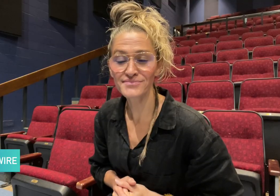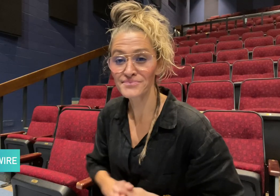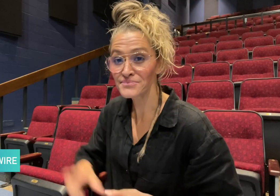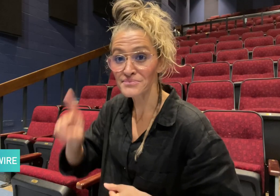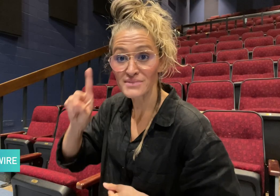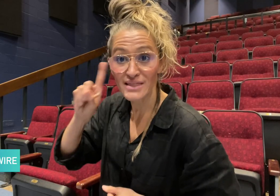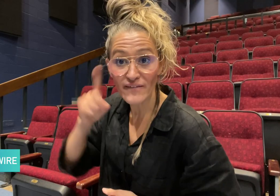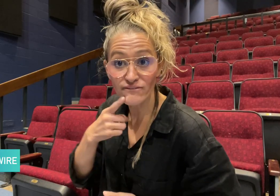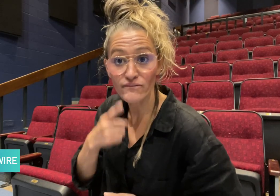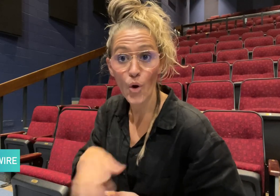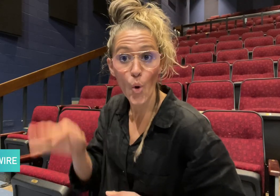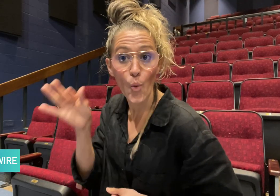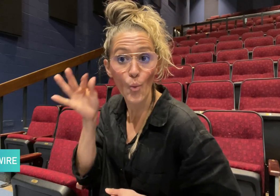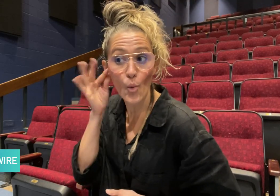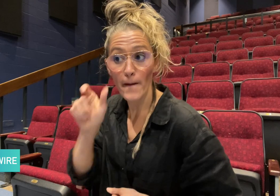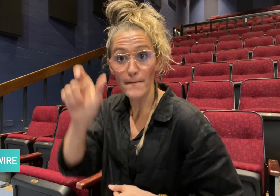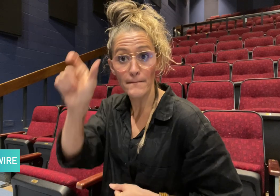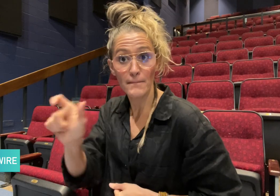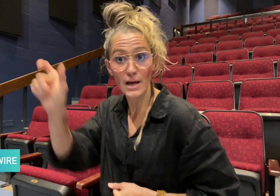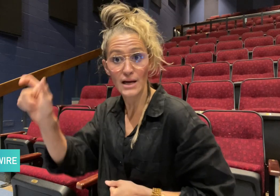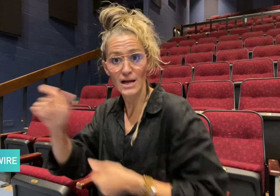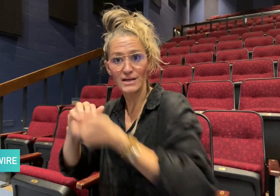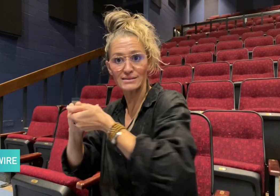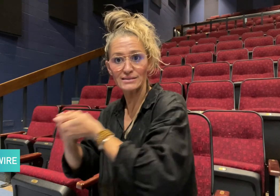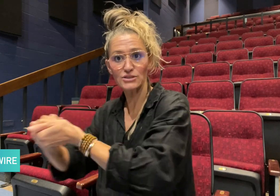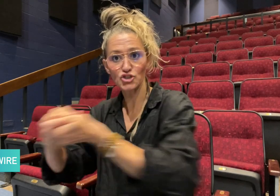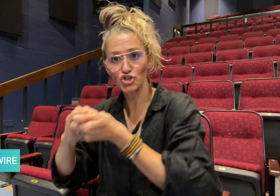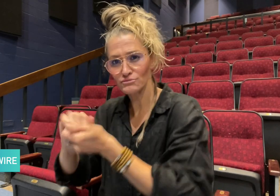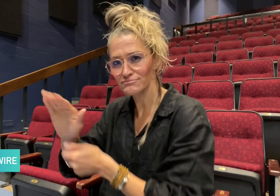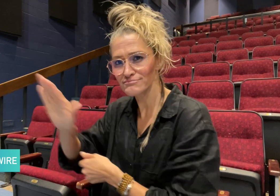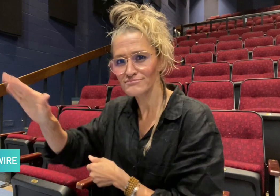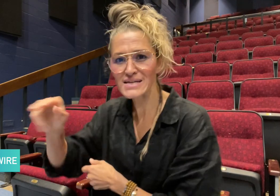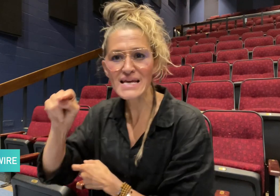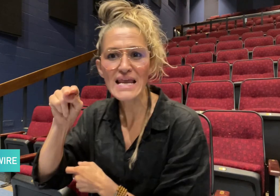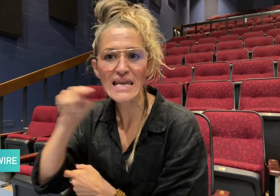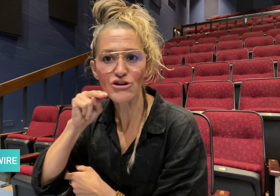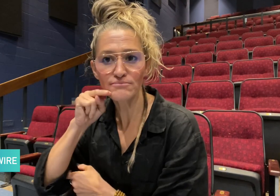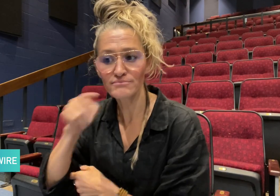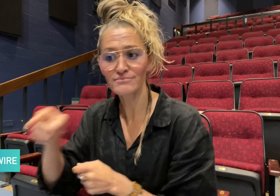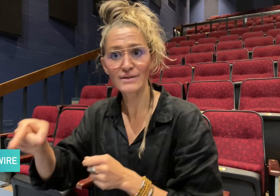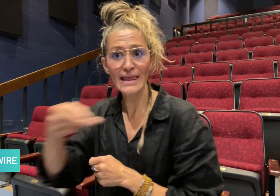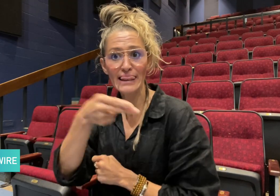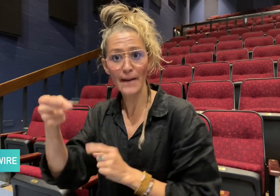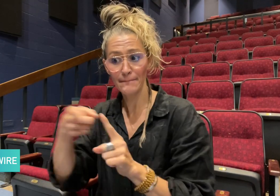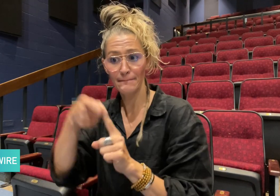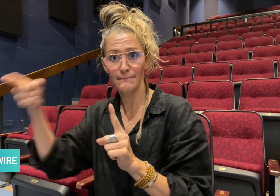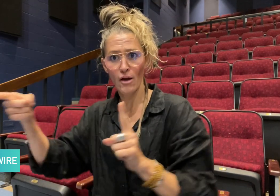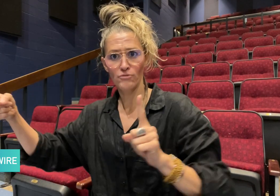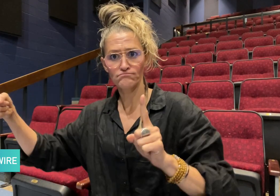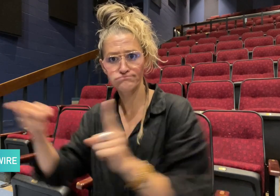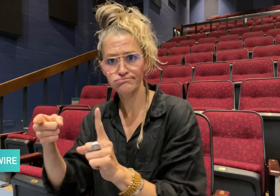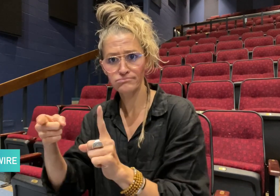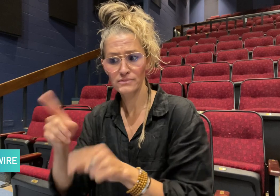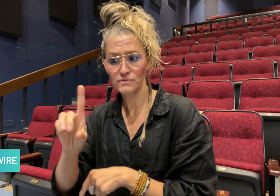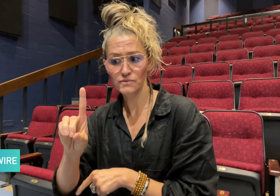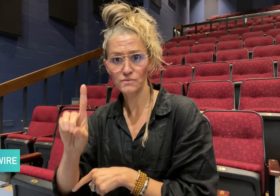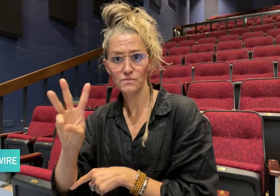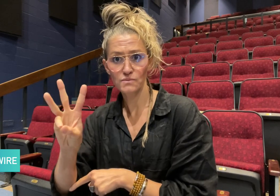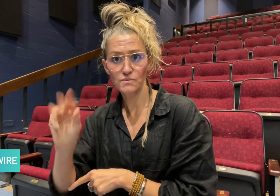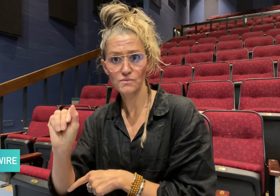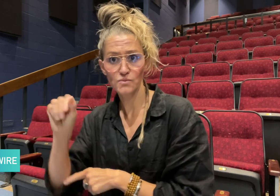Deaf Women Association of Nigeria (DWAN) are demanding